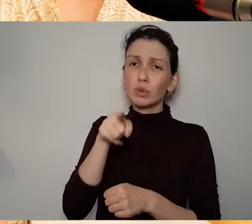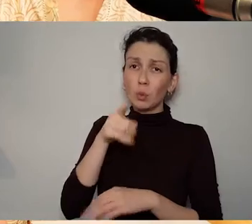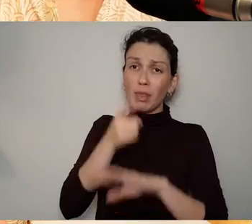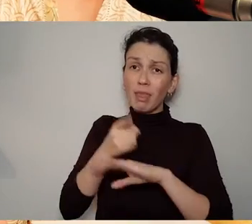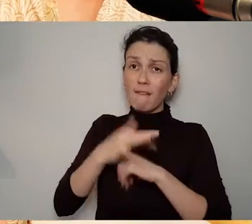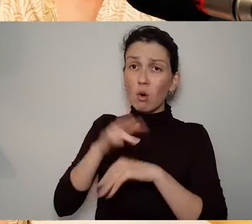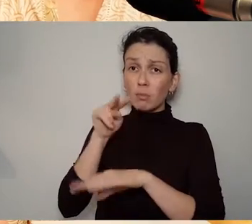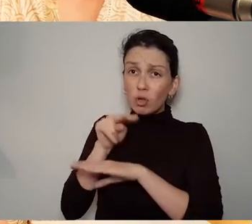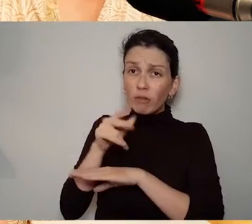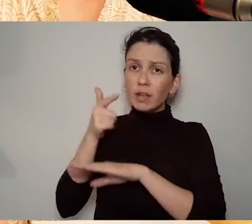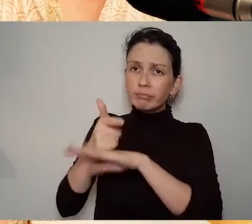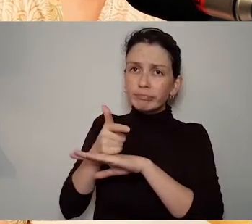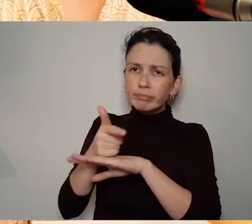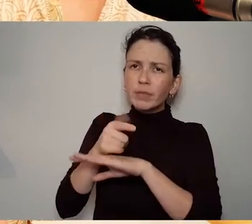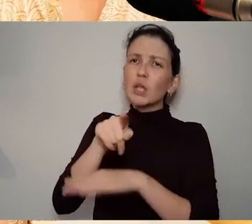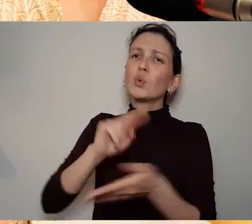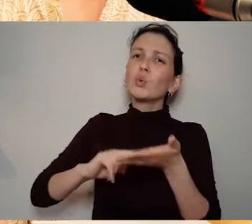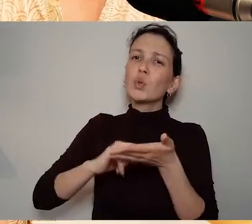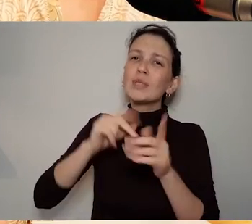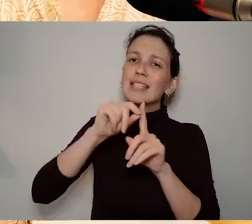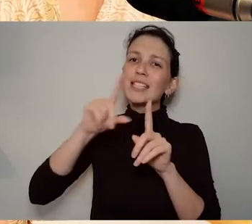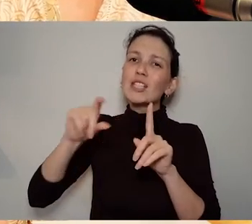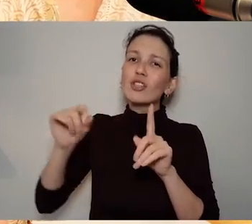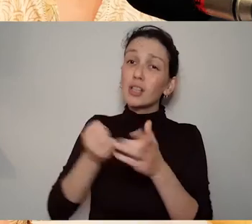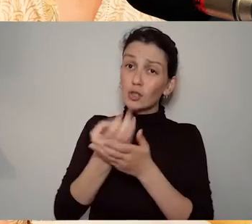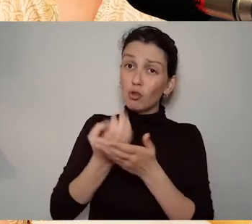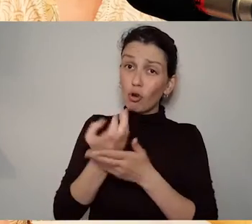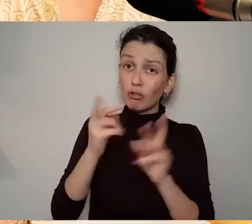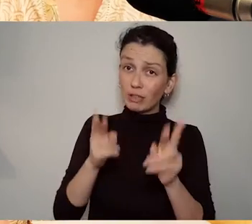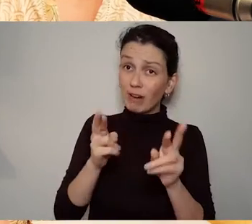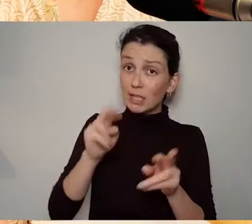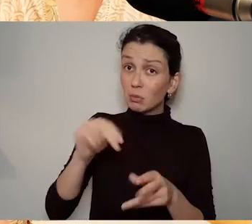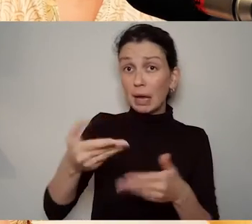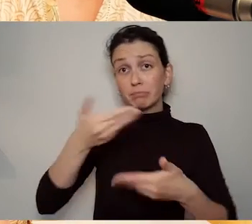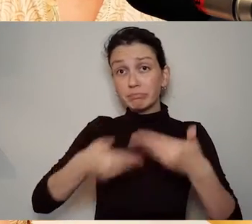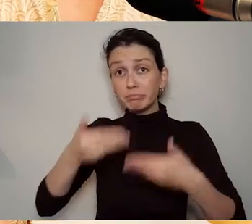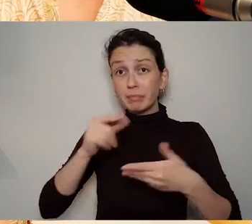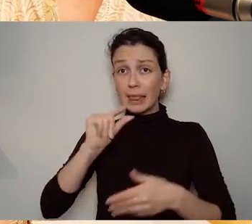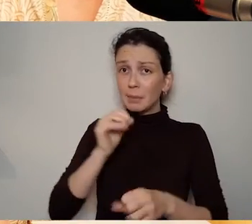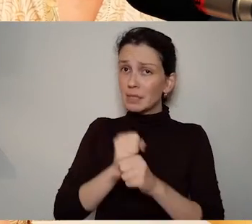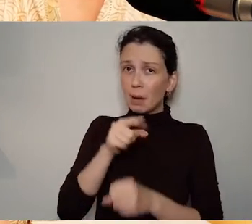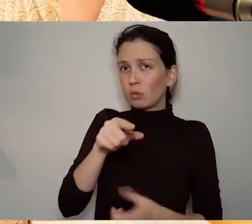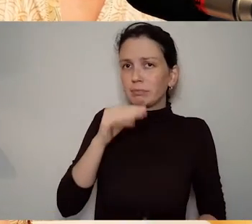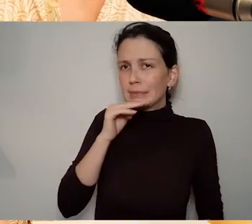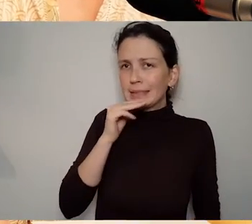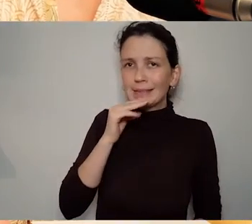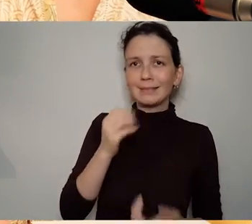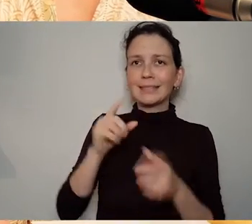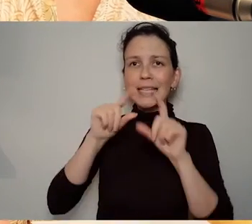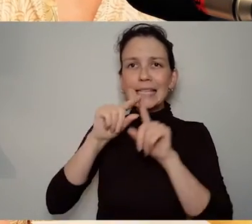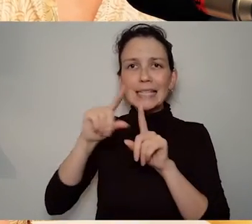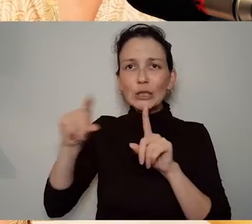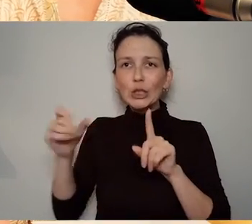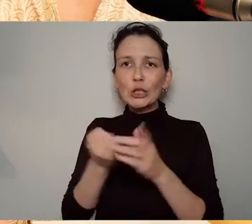Yeah so I mean it's really important for this project to to think about accessibility in in